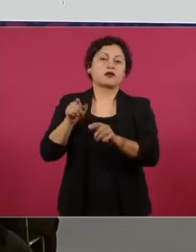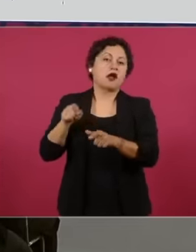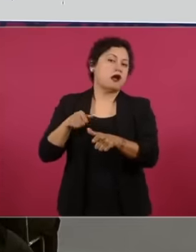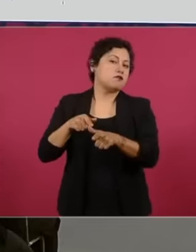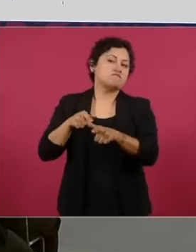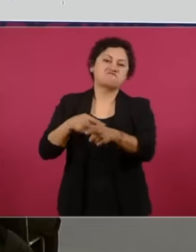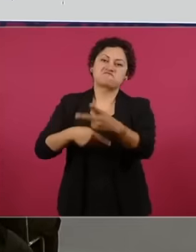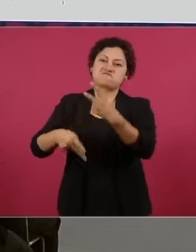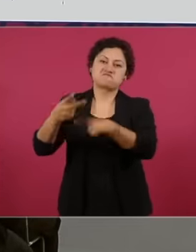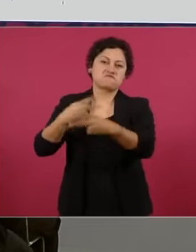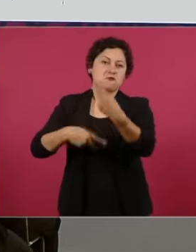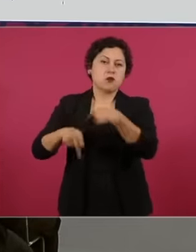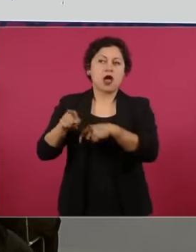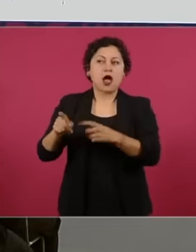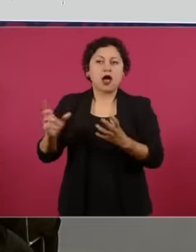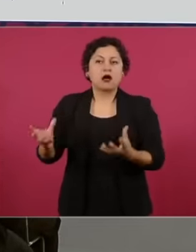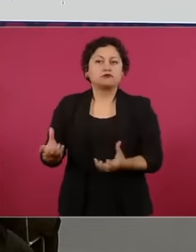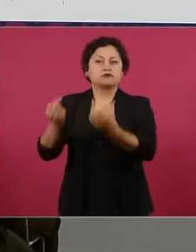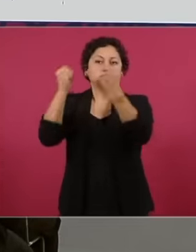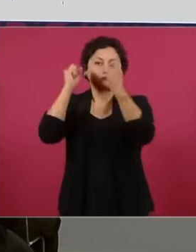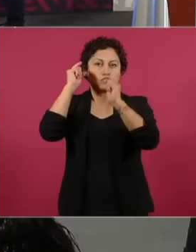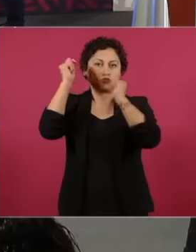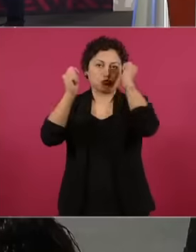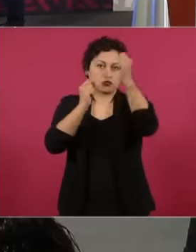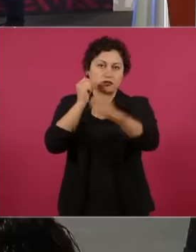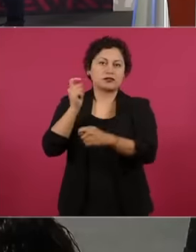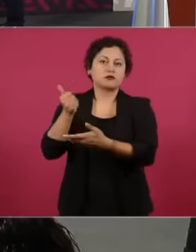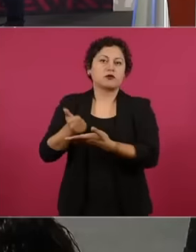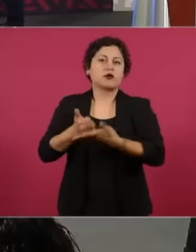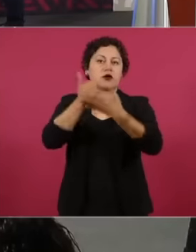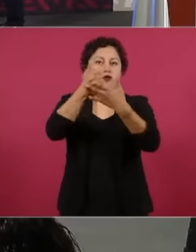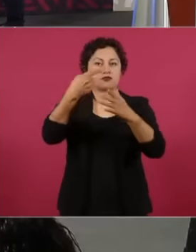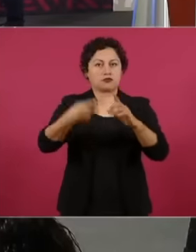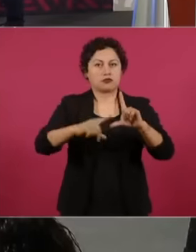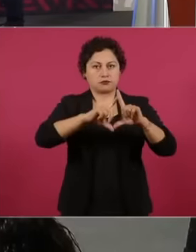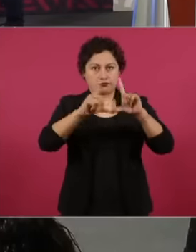economic impact of the country because the Secretary of the Navy in clear coordination with the